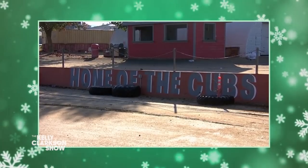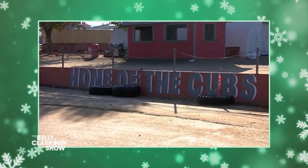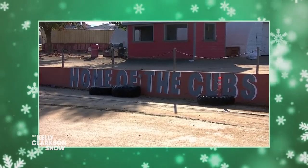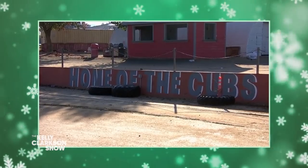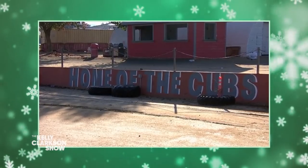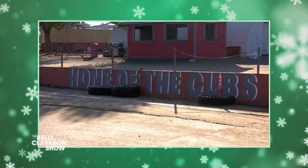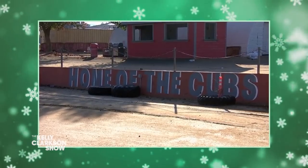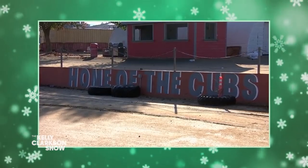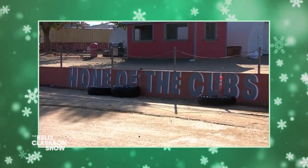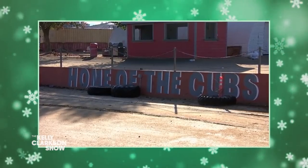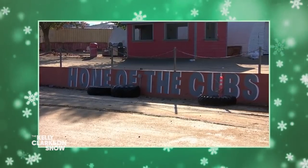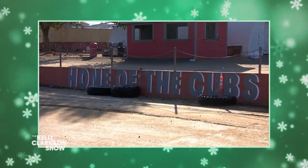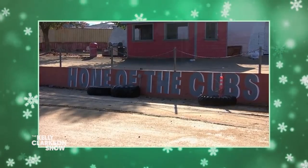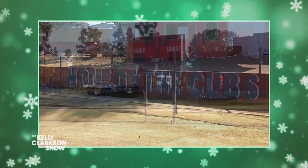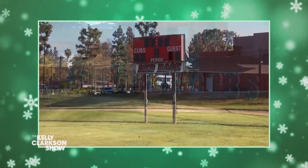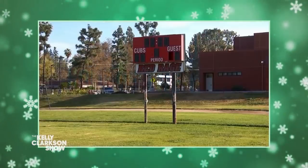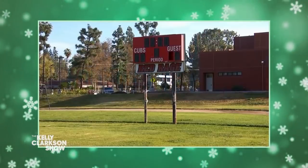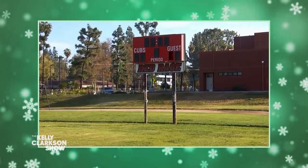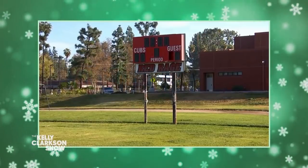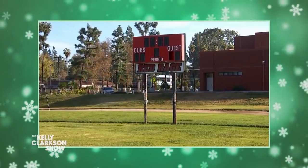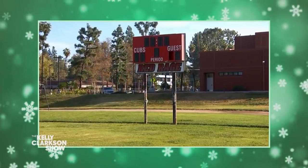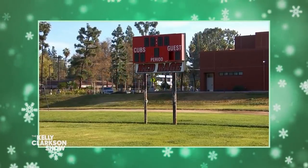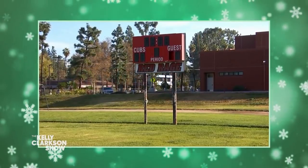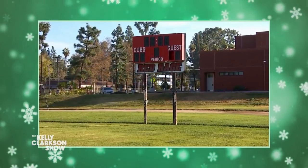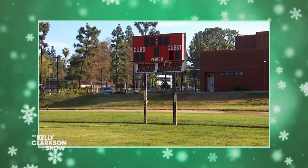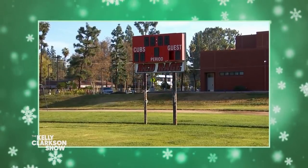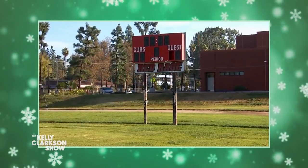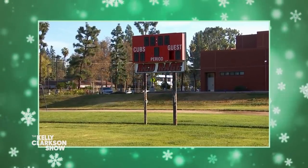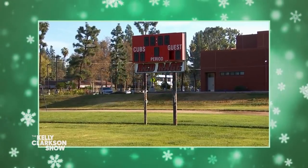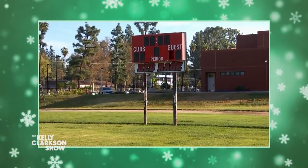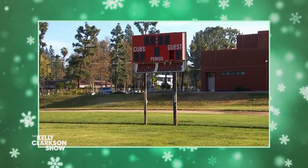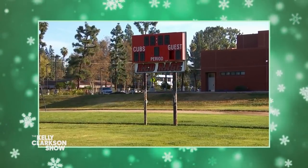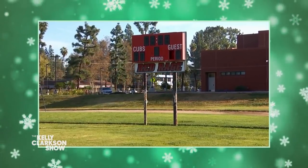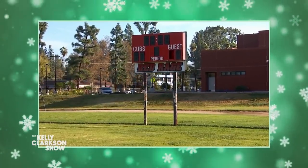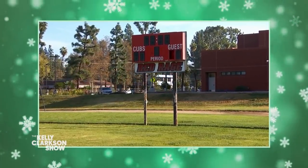at a nearby high school because well, this field can't accommodate big crowds.